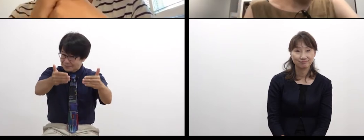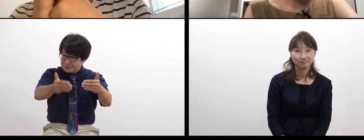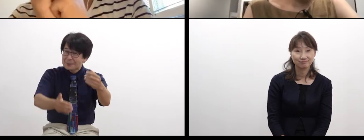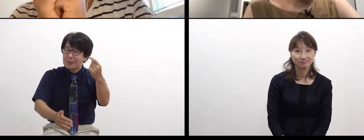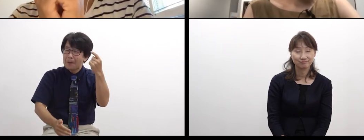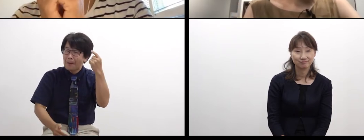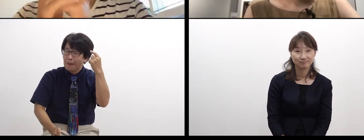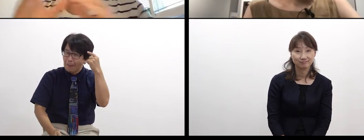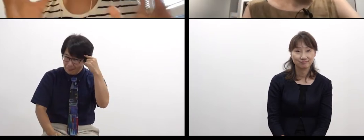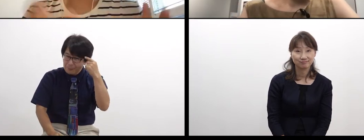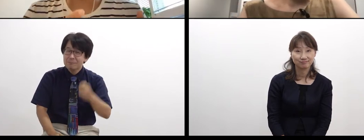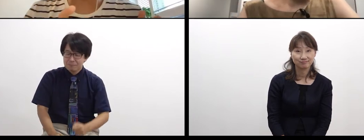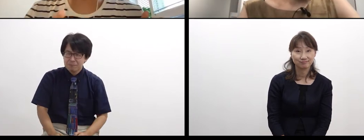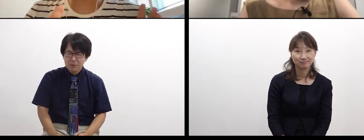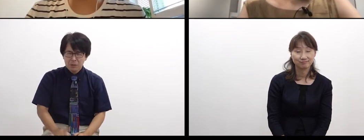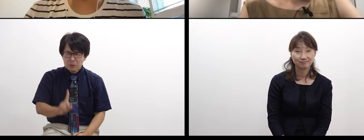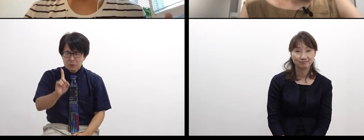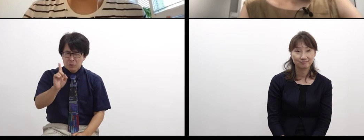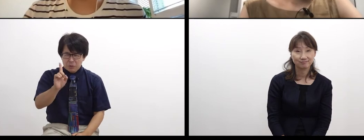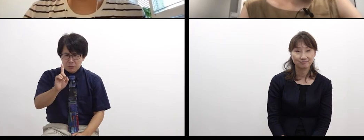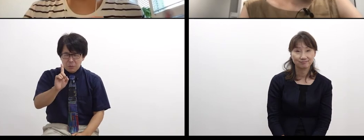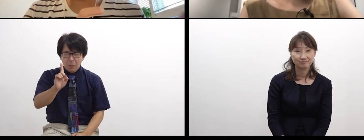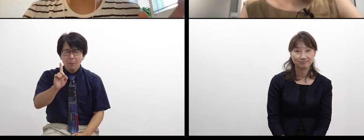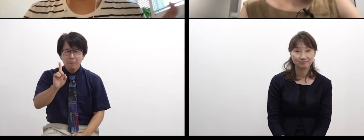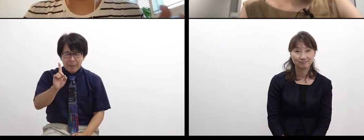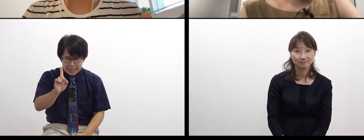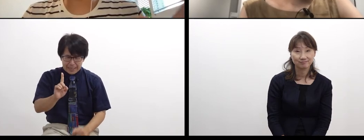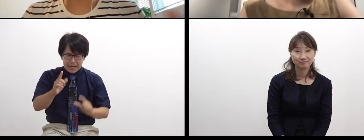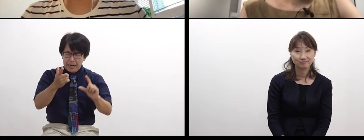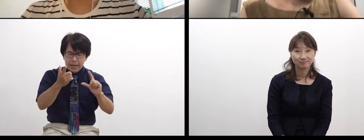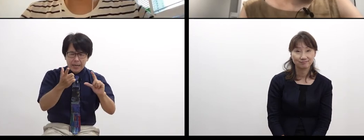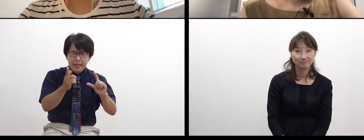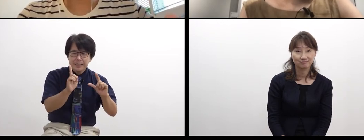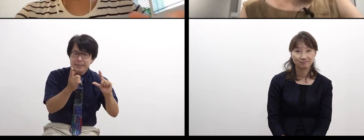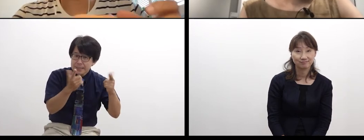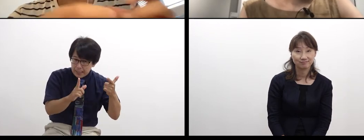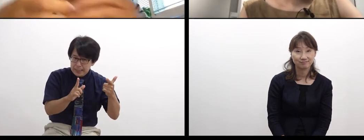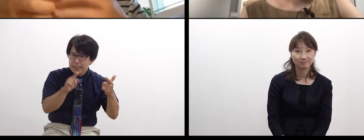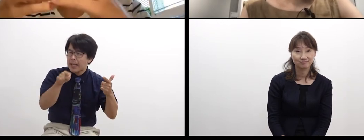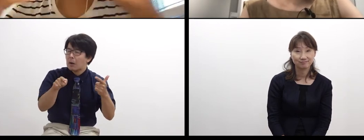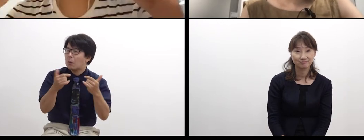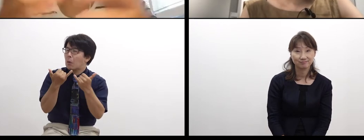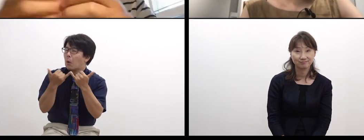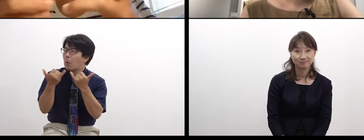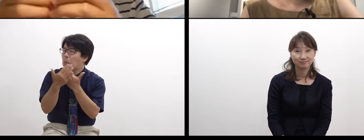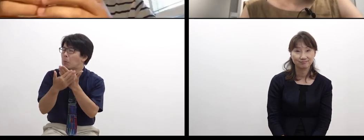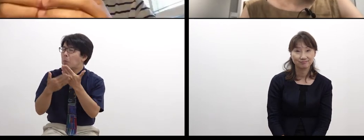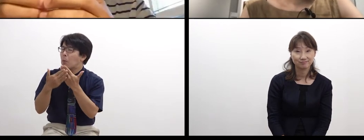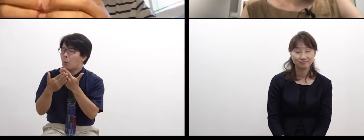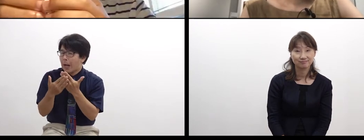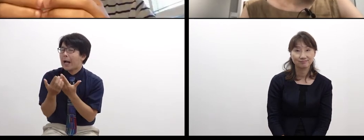You find what is different and what is same,